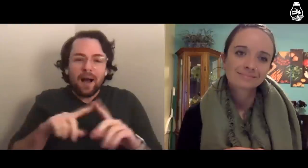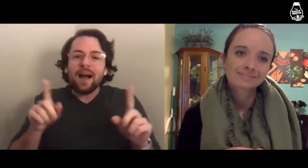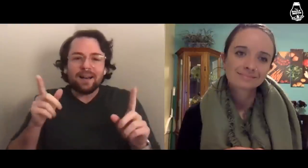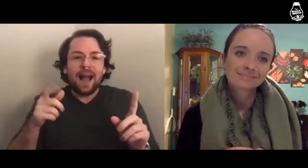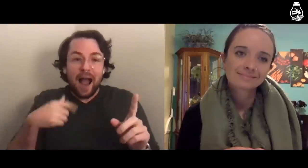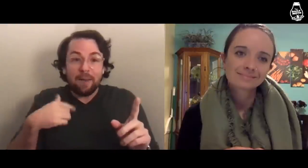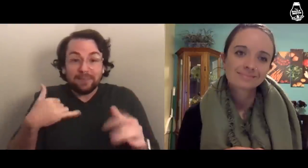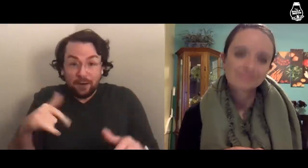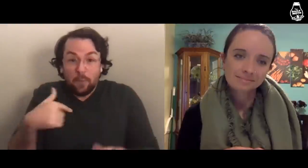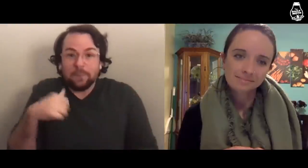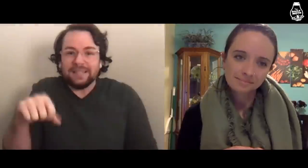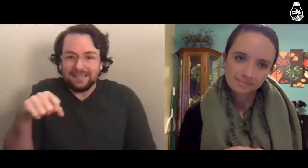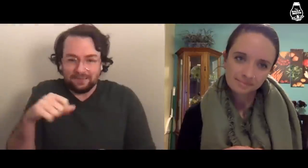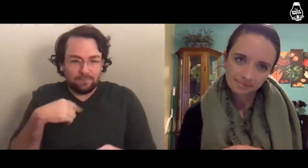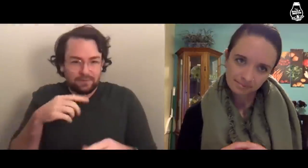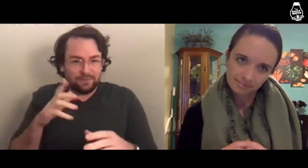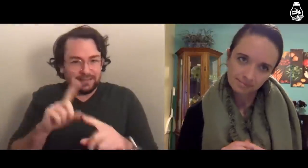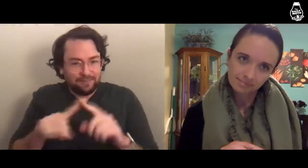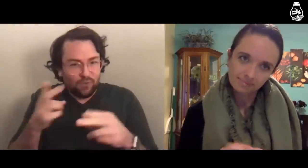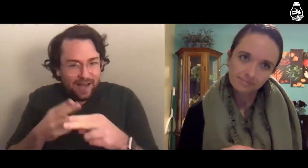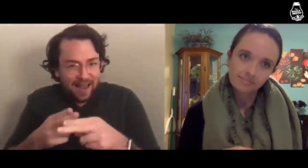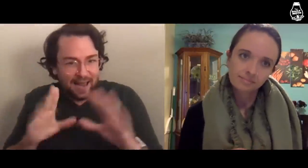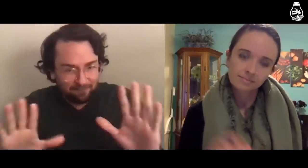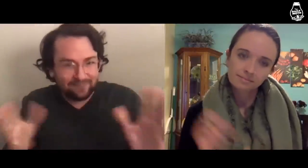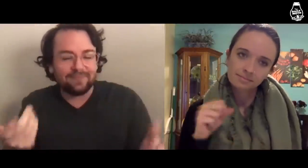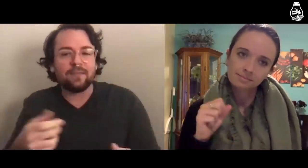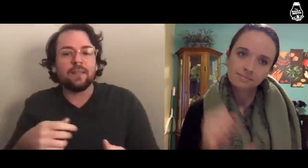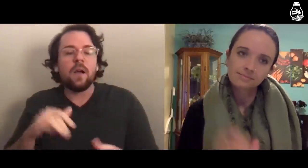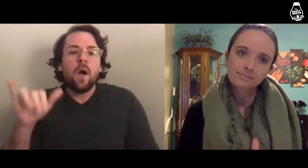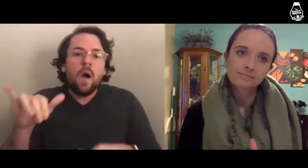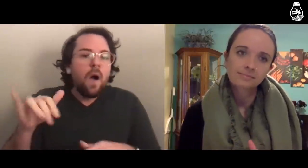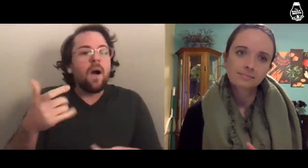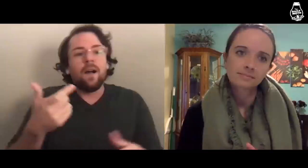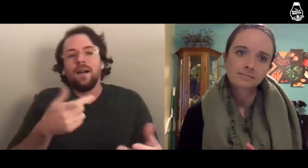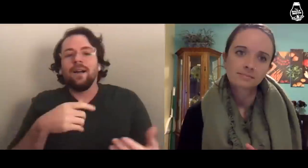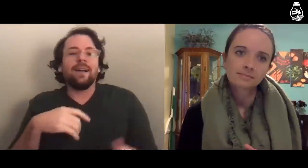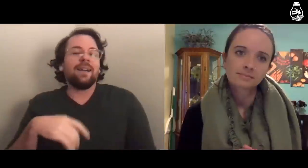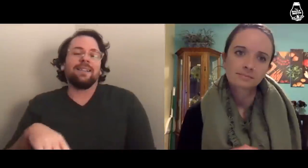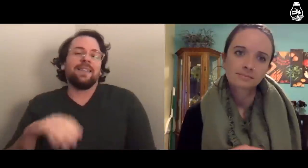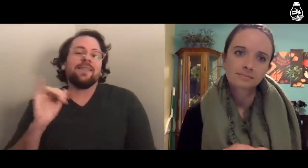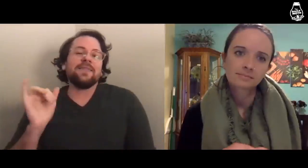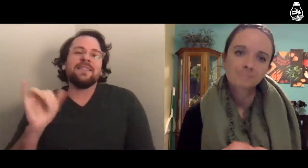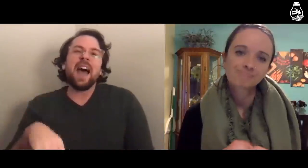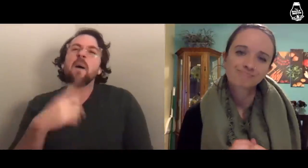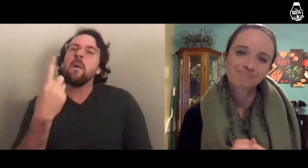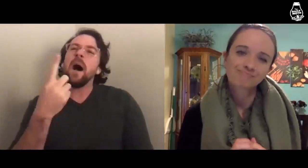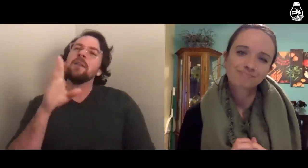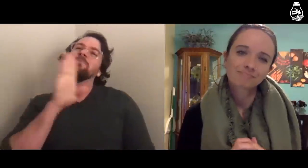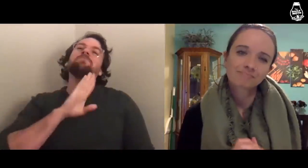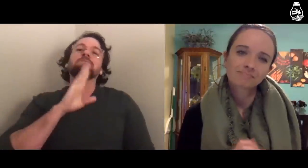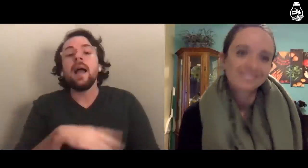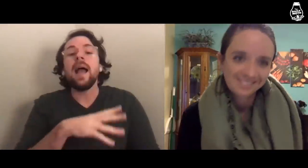I’m still me, but with a different name. That’s one frustrating thing I face.